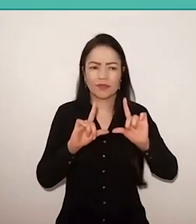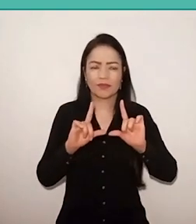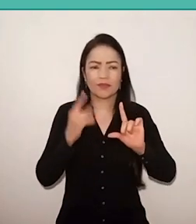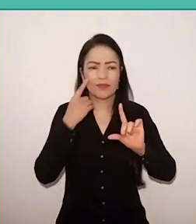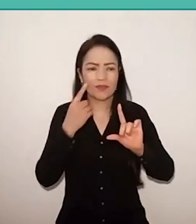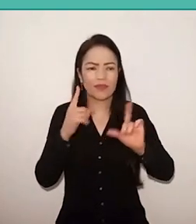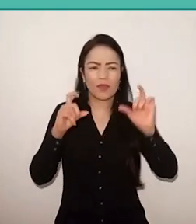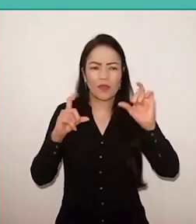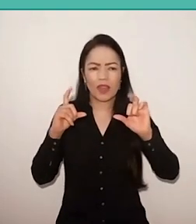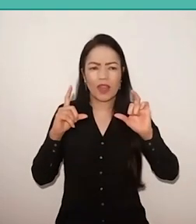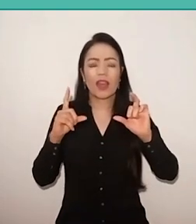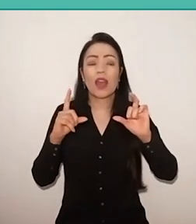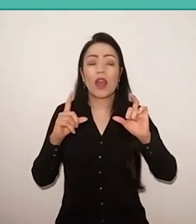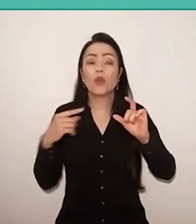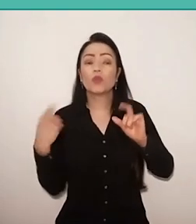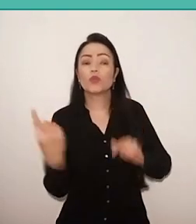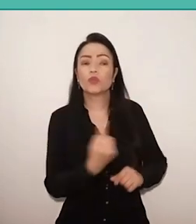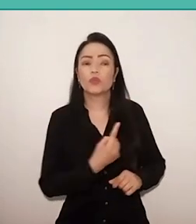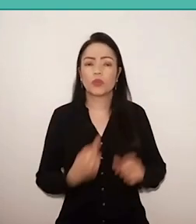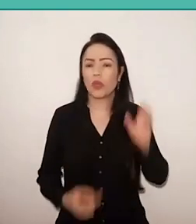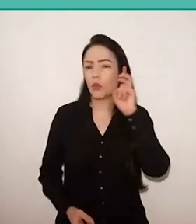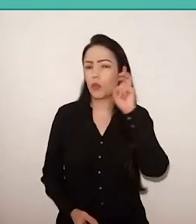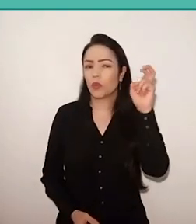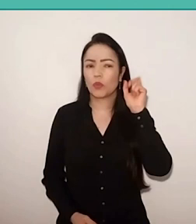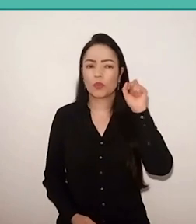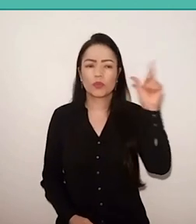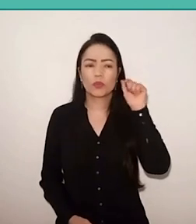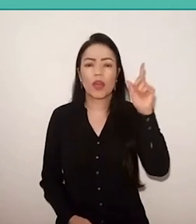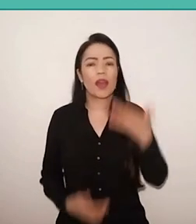and that's why he starts the process of literacy discussing,